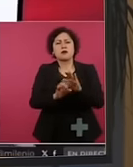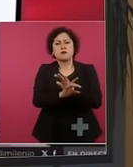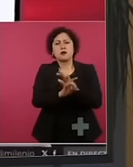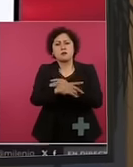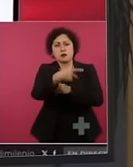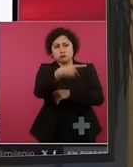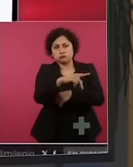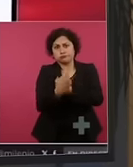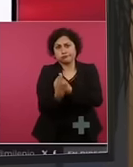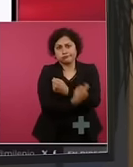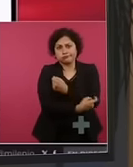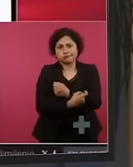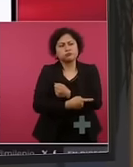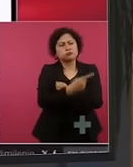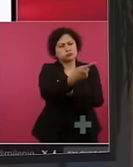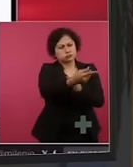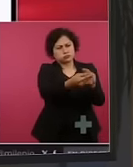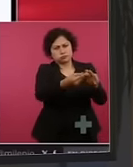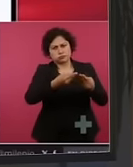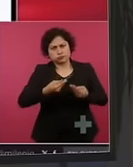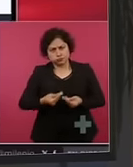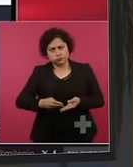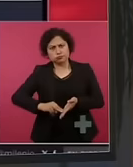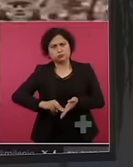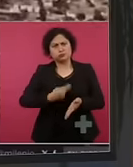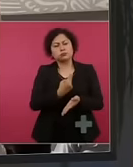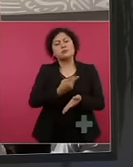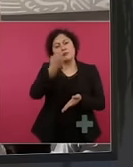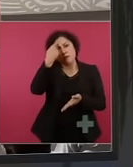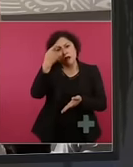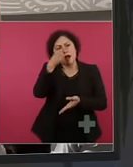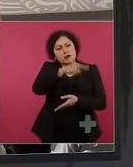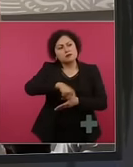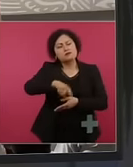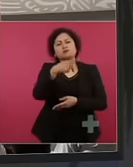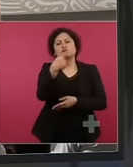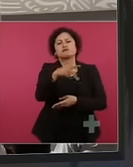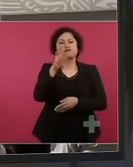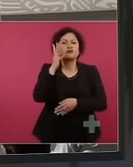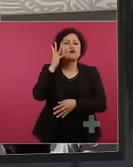application and build your financial future today invest in Pemex invest in the